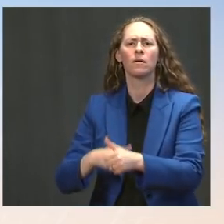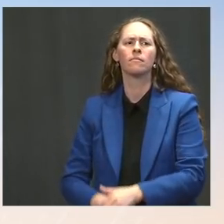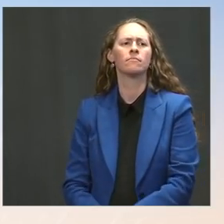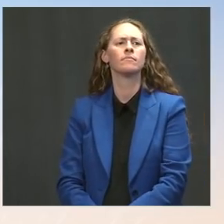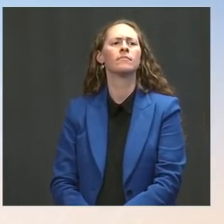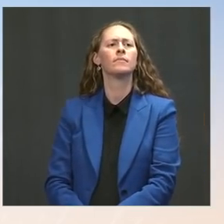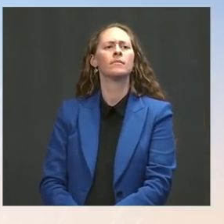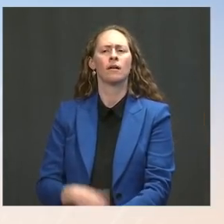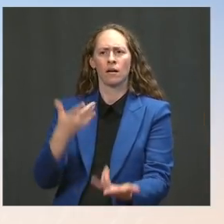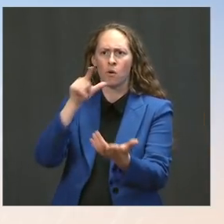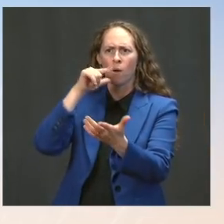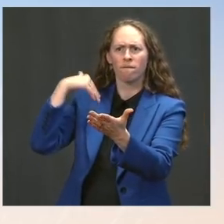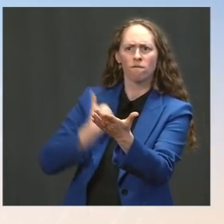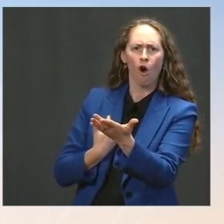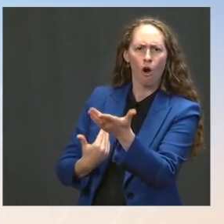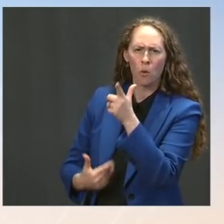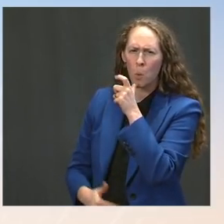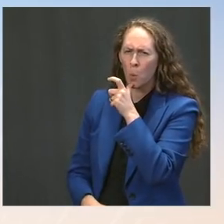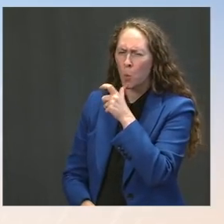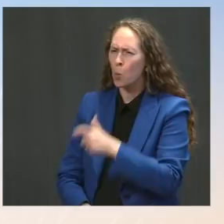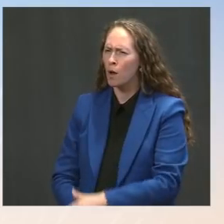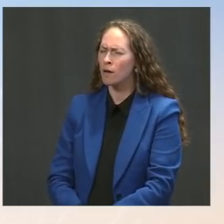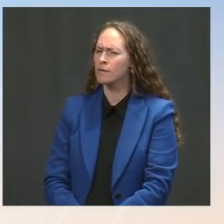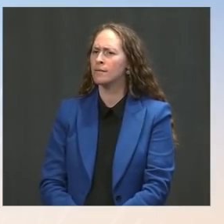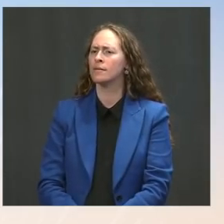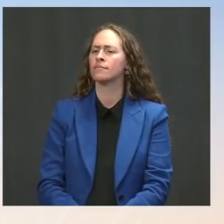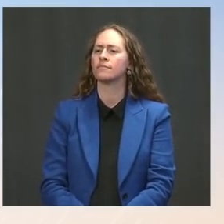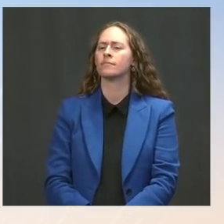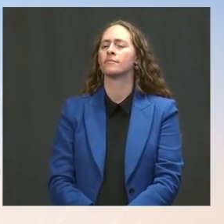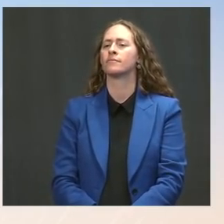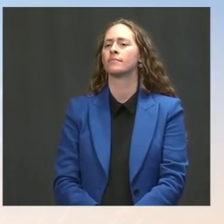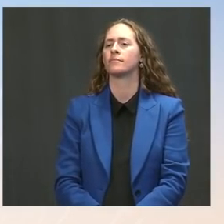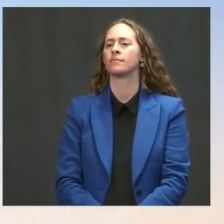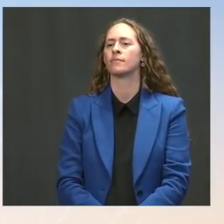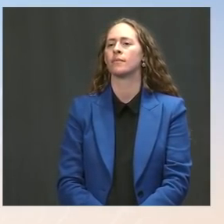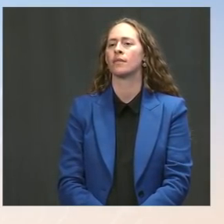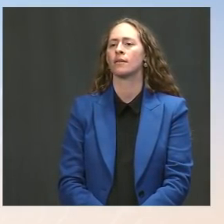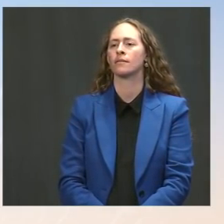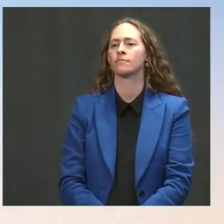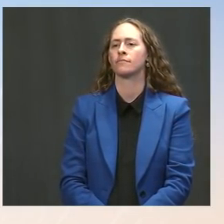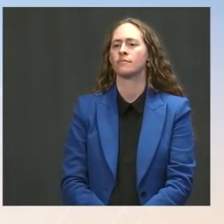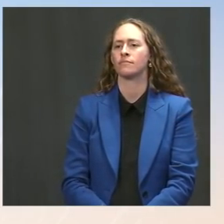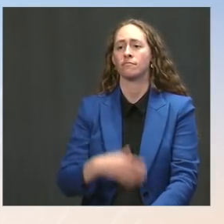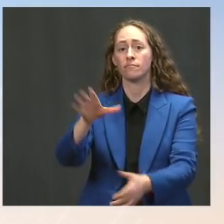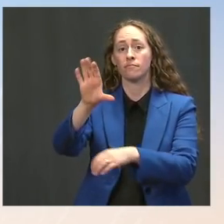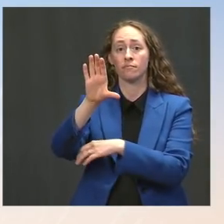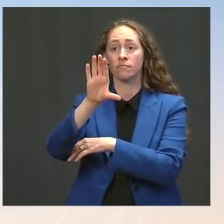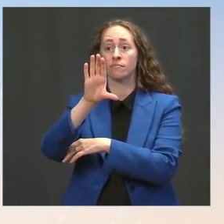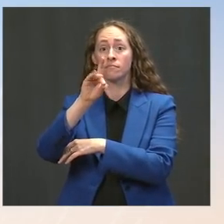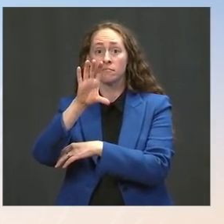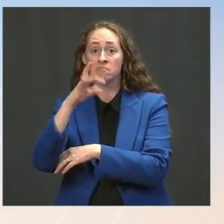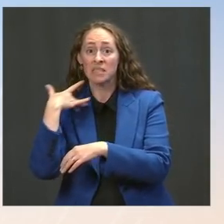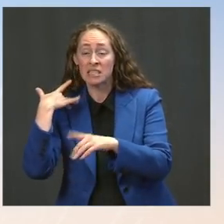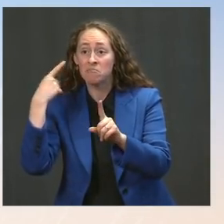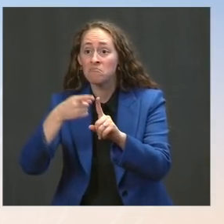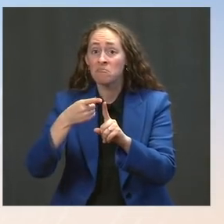because there's still a large population of people in this country who are unvaccinated and we have the most transmissible variants